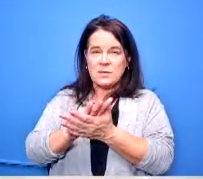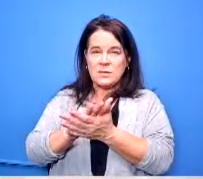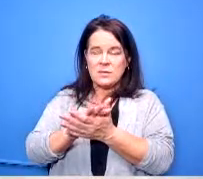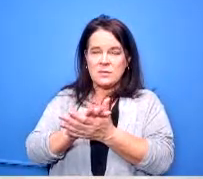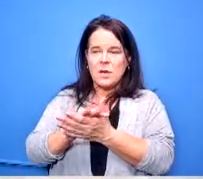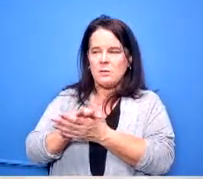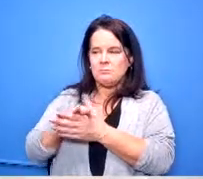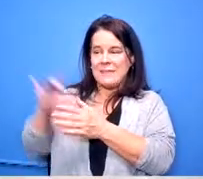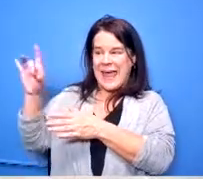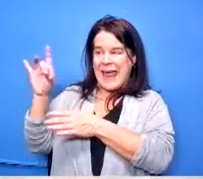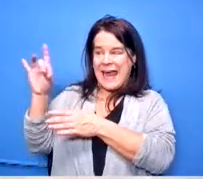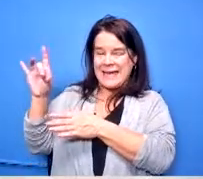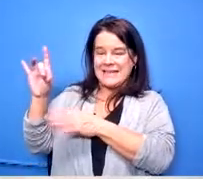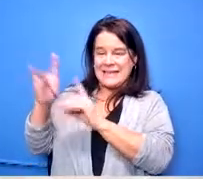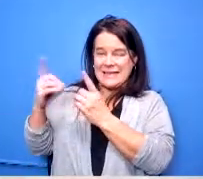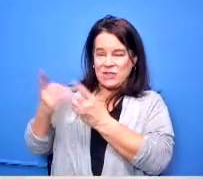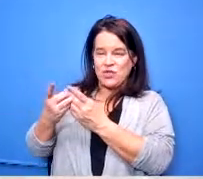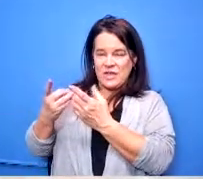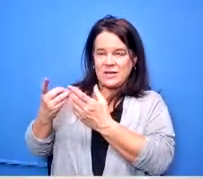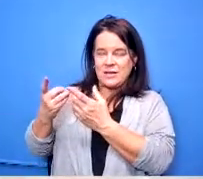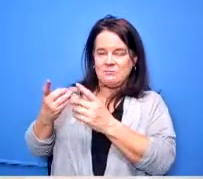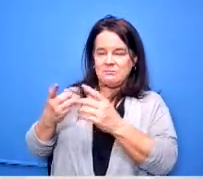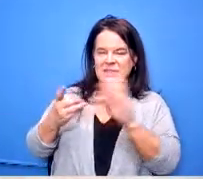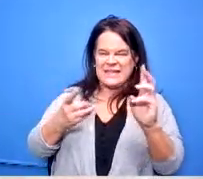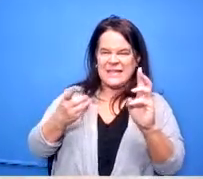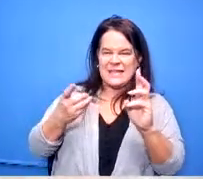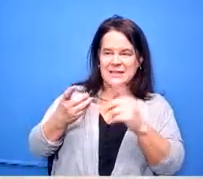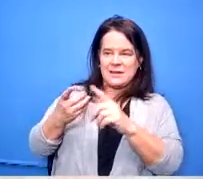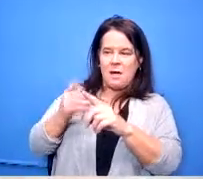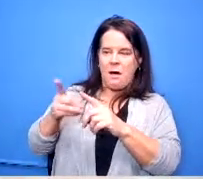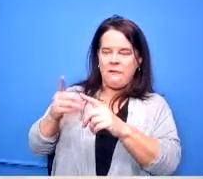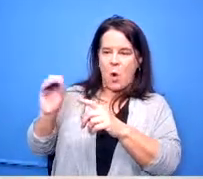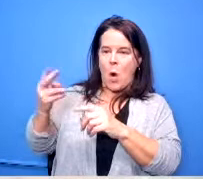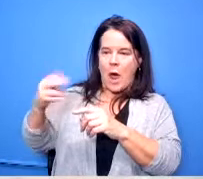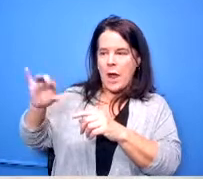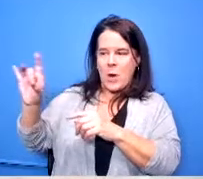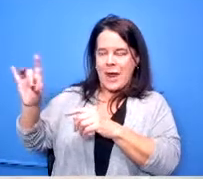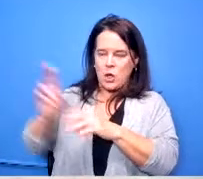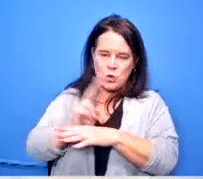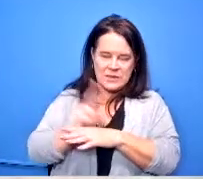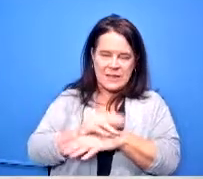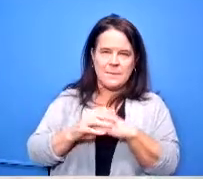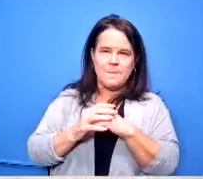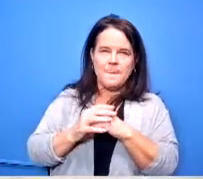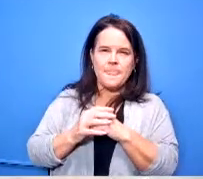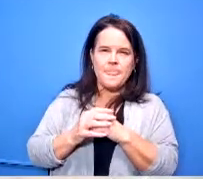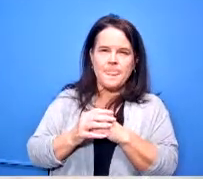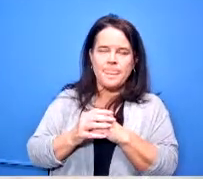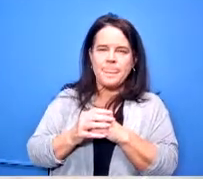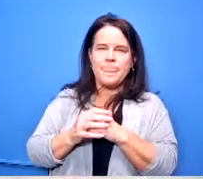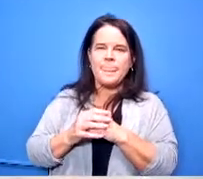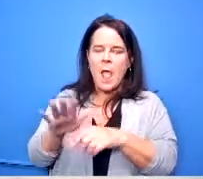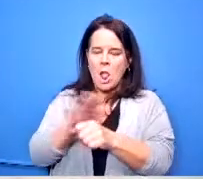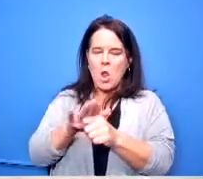service through ohio state the city of dayton and other cities and local communities also use it and